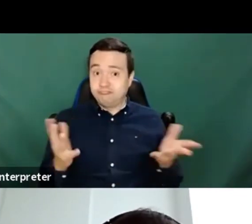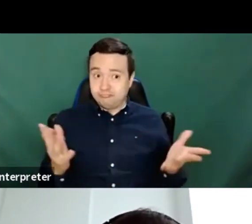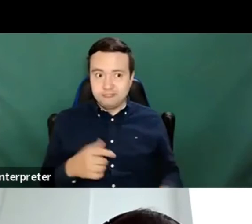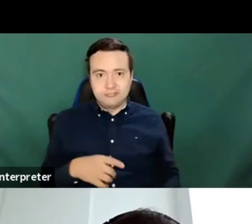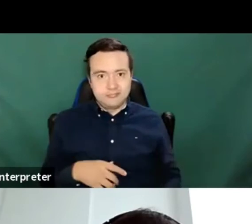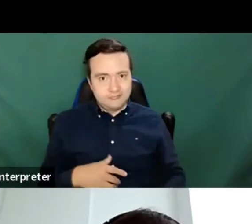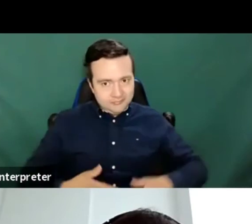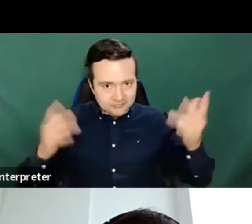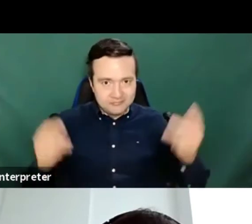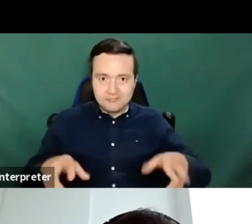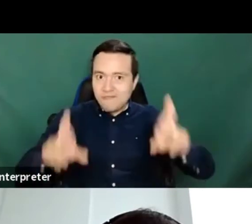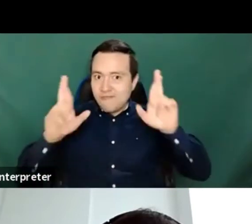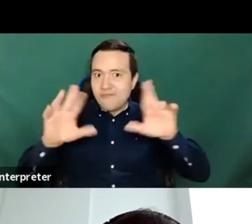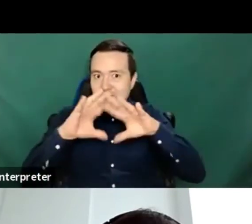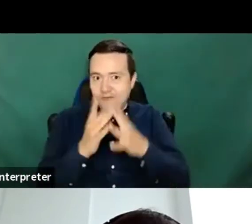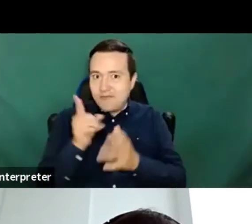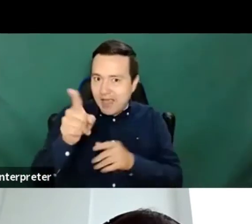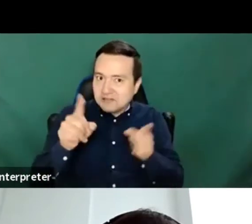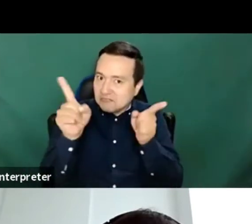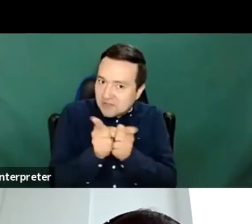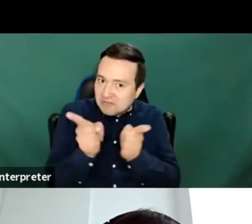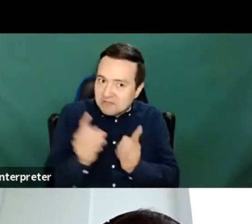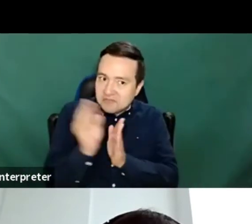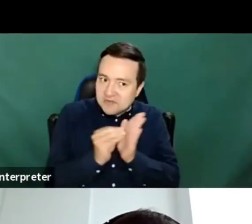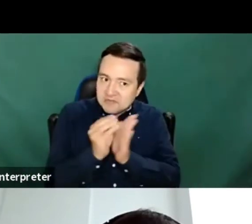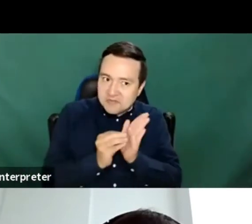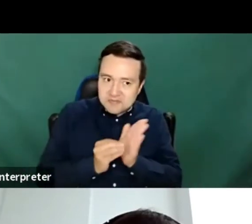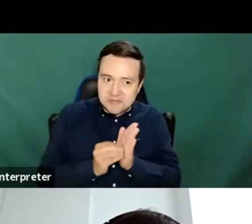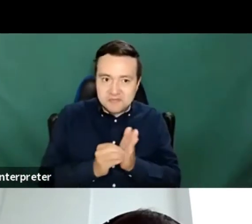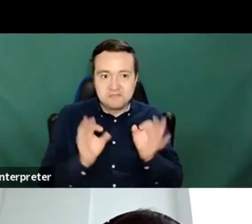For the wards It was a very nice birthday present for the ward sort of birthday present